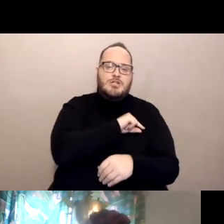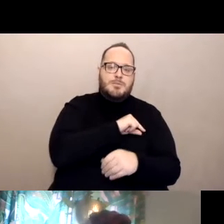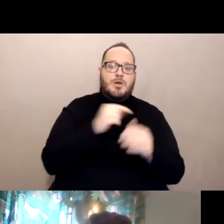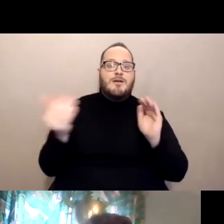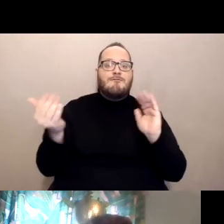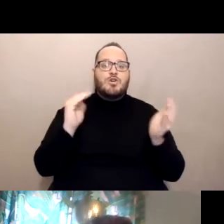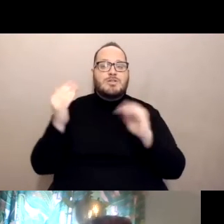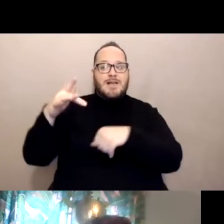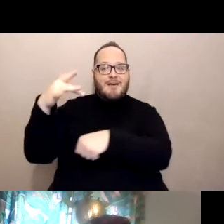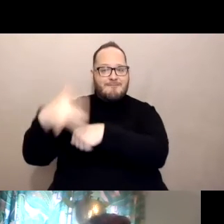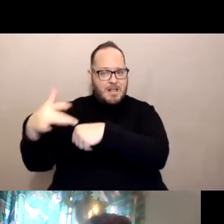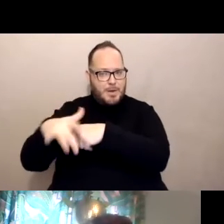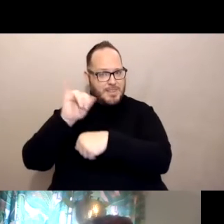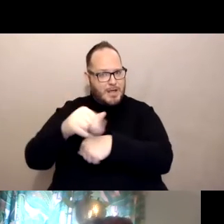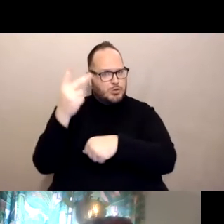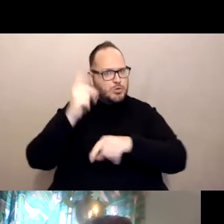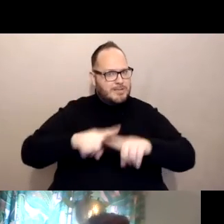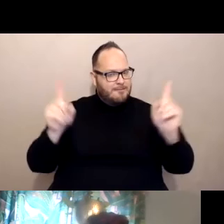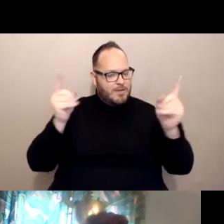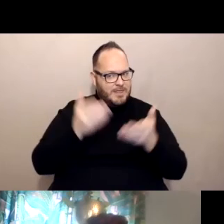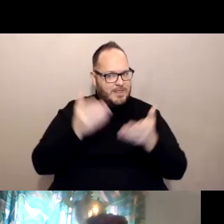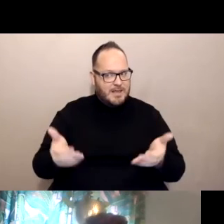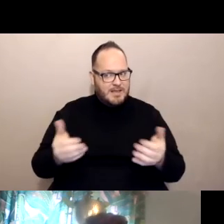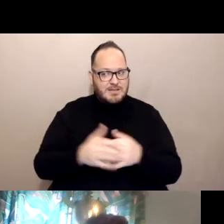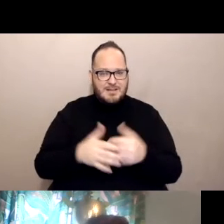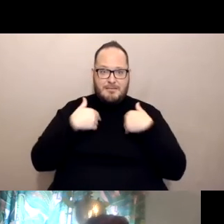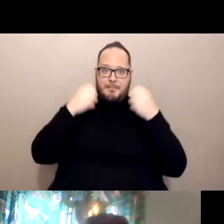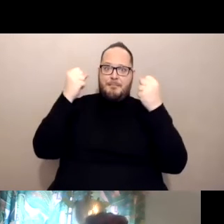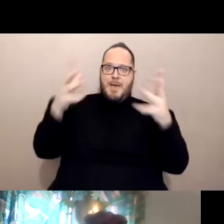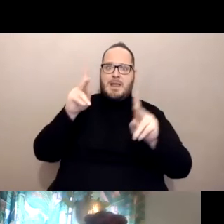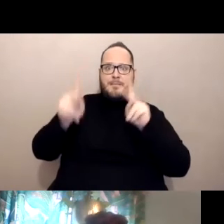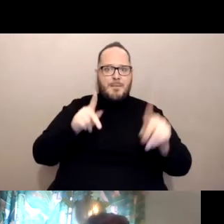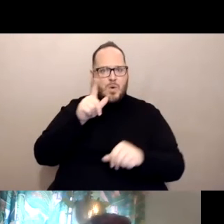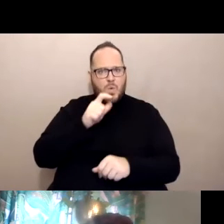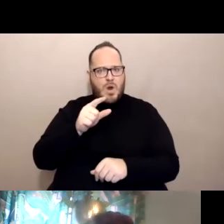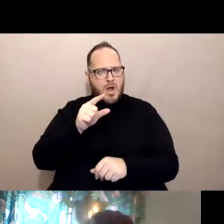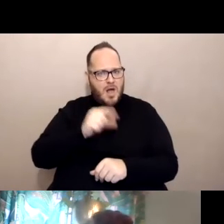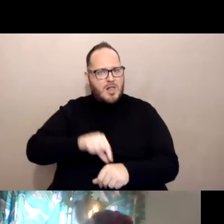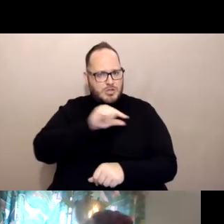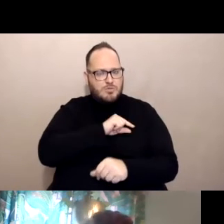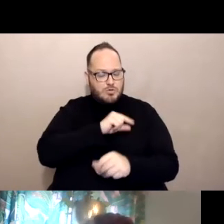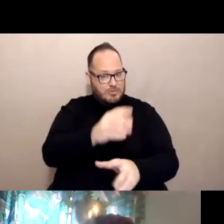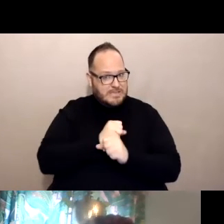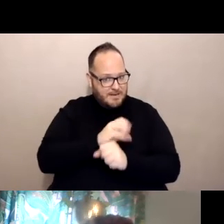There are a lot of people who are eligible to receive the COVID vaccine as of March the 15th, 2021.